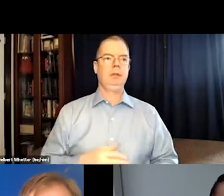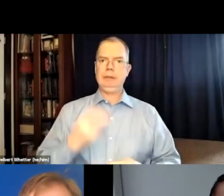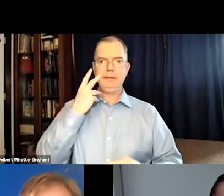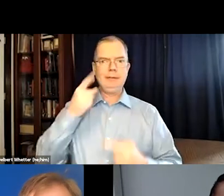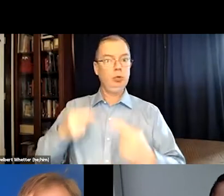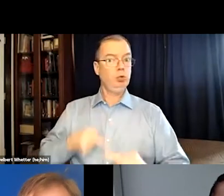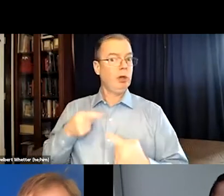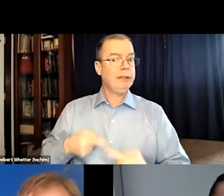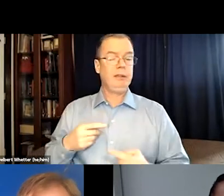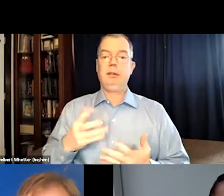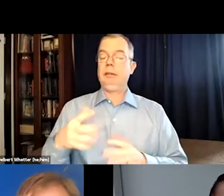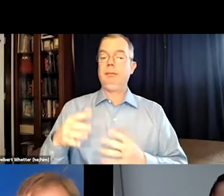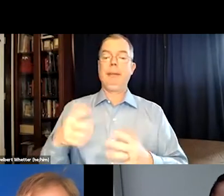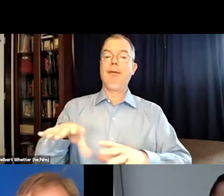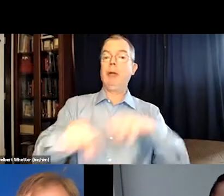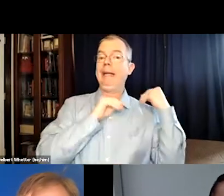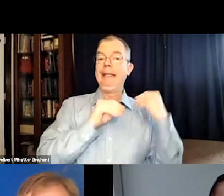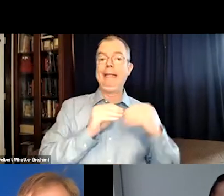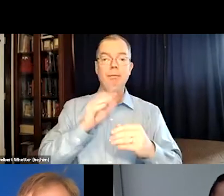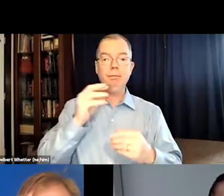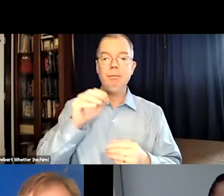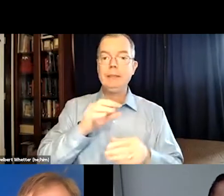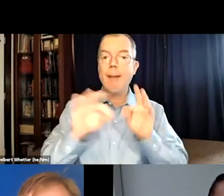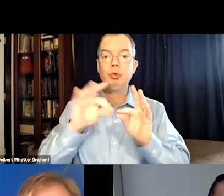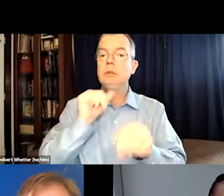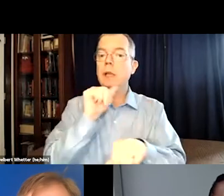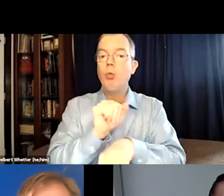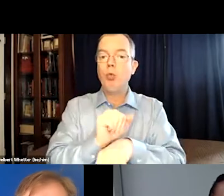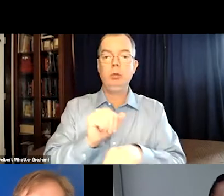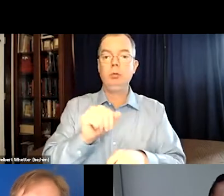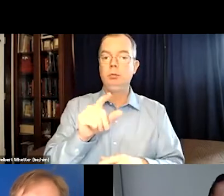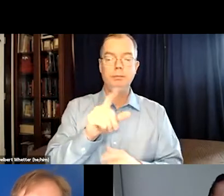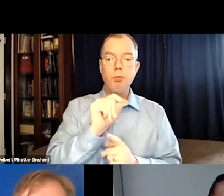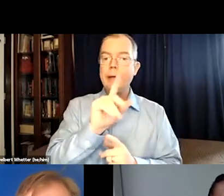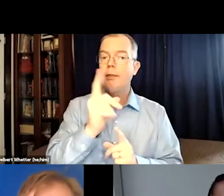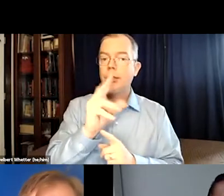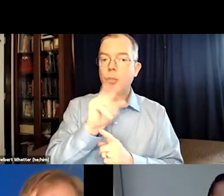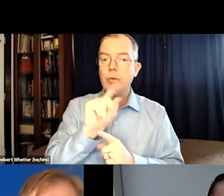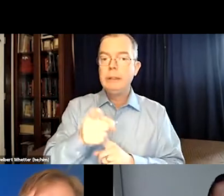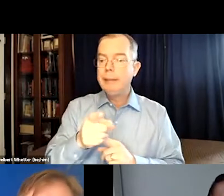the hearing audience members experience when they're watching the film. It's been a struggle. Many of them have left during the film